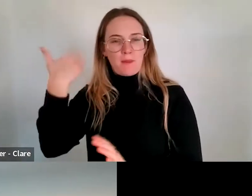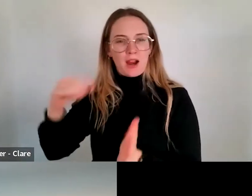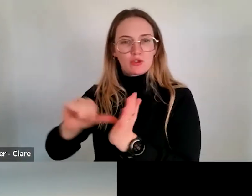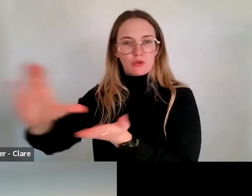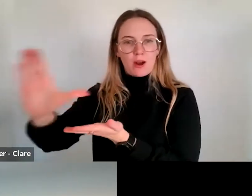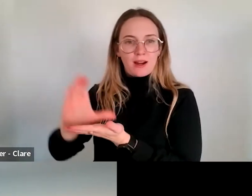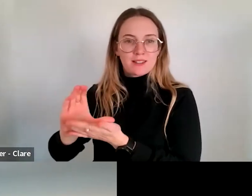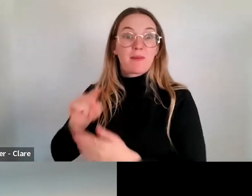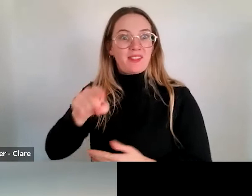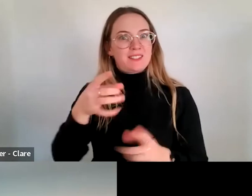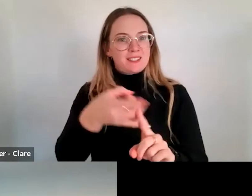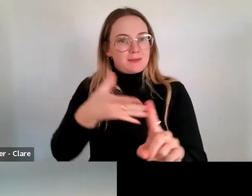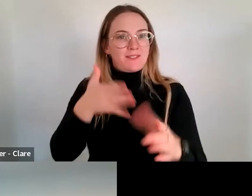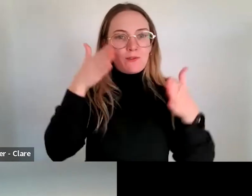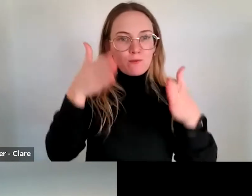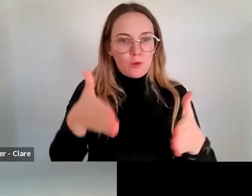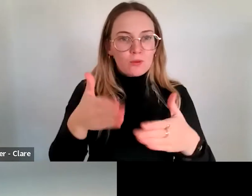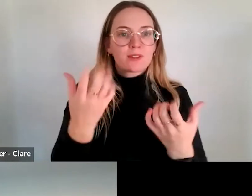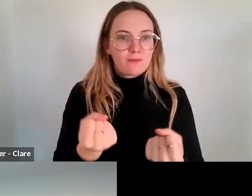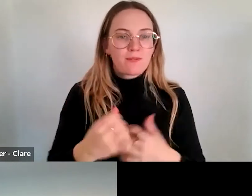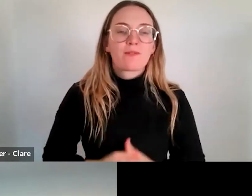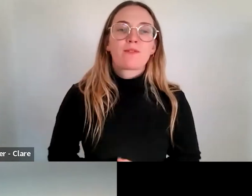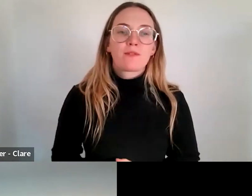lens and, you know, I think is a real